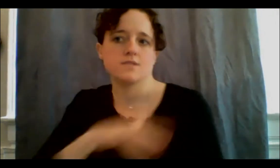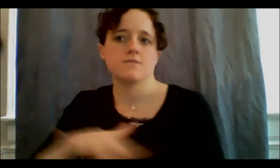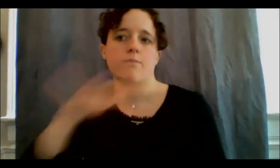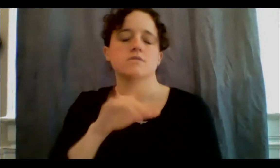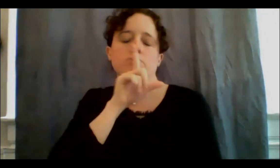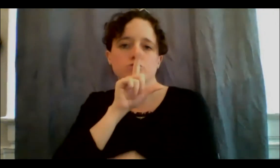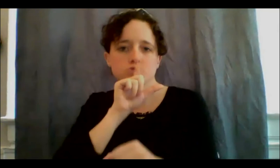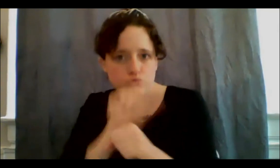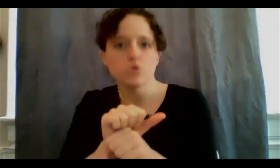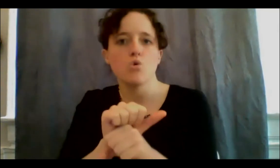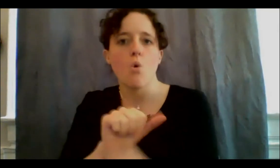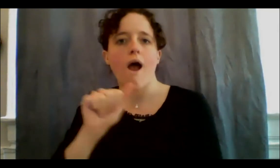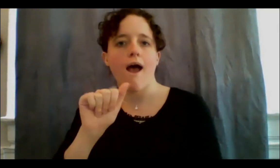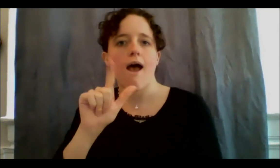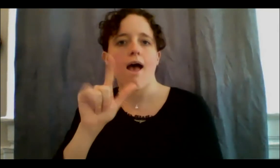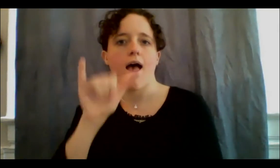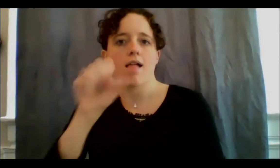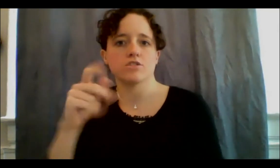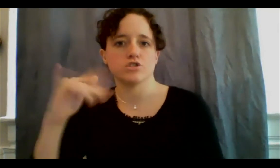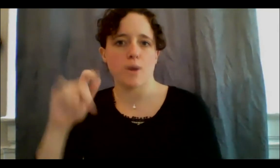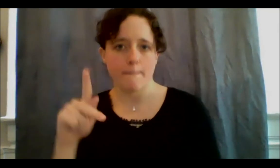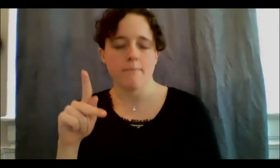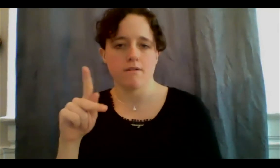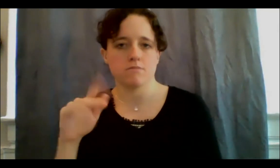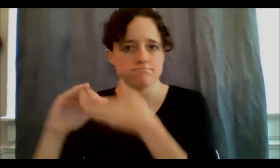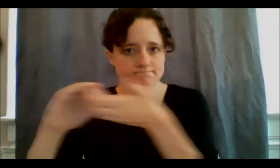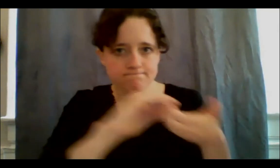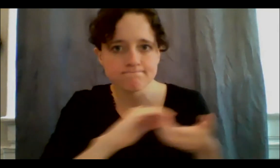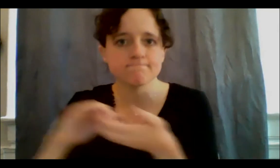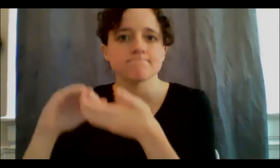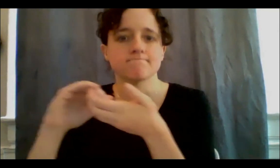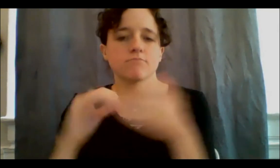we give the spotlight and the visibility to the realities of our brothers and